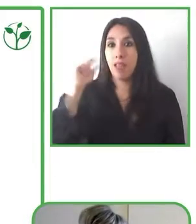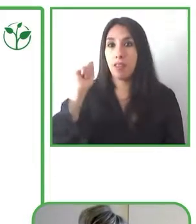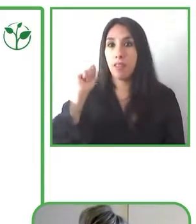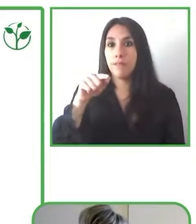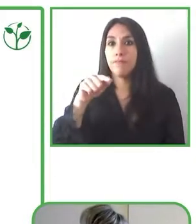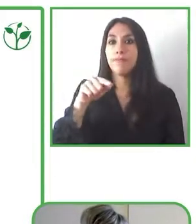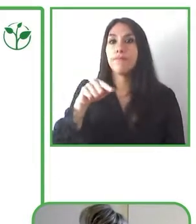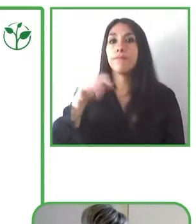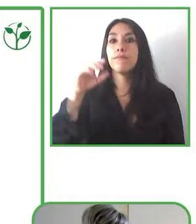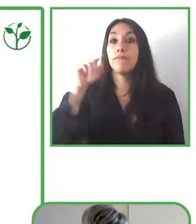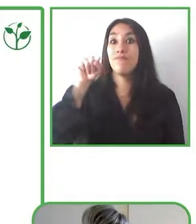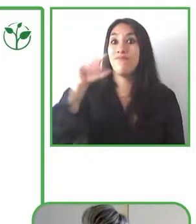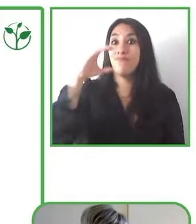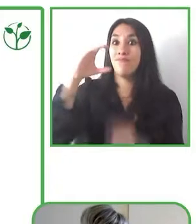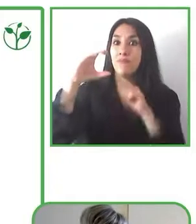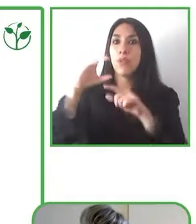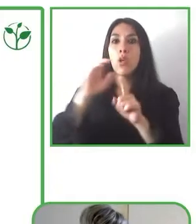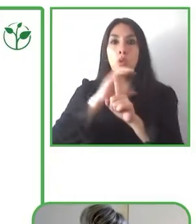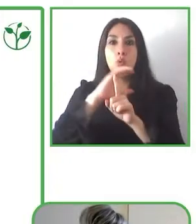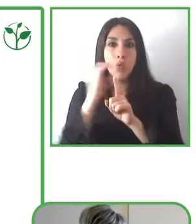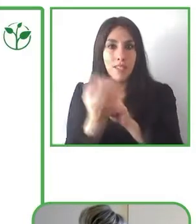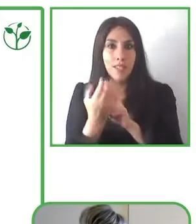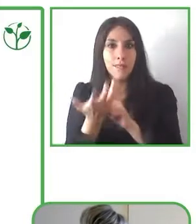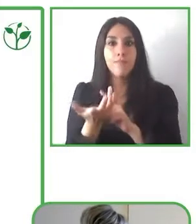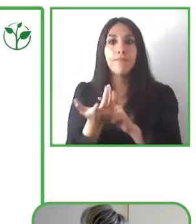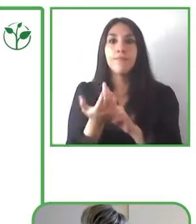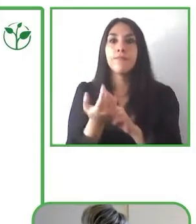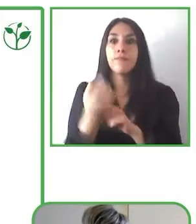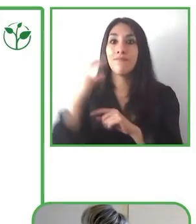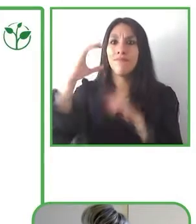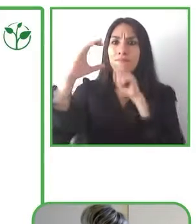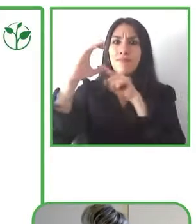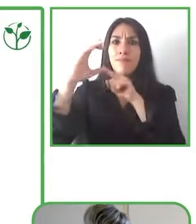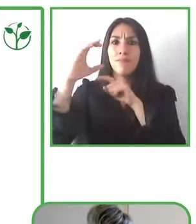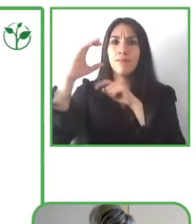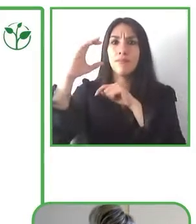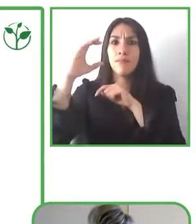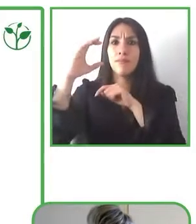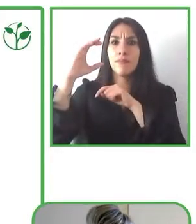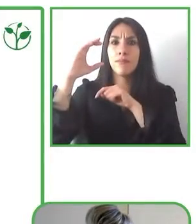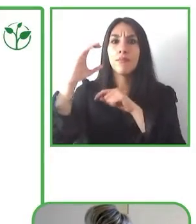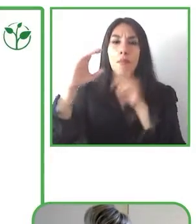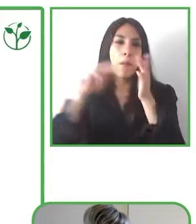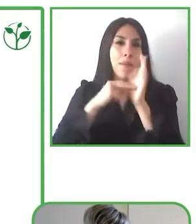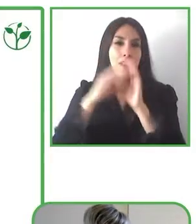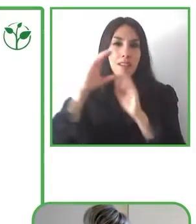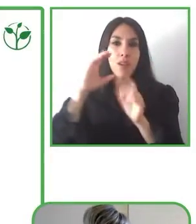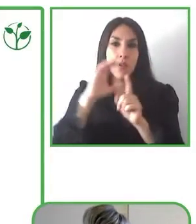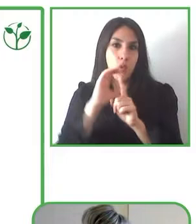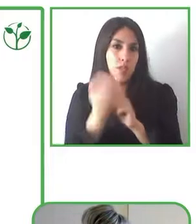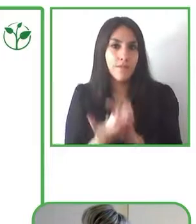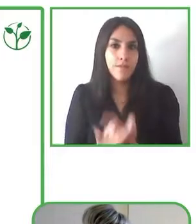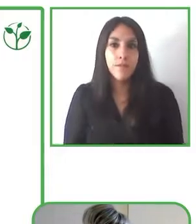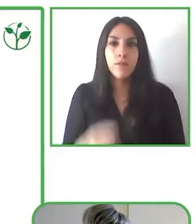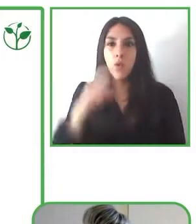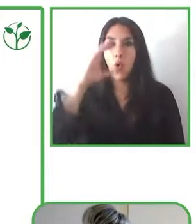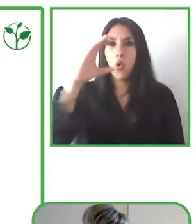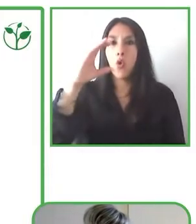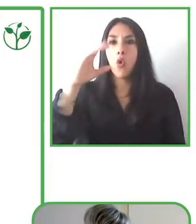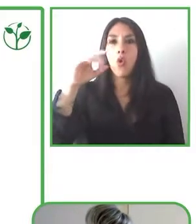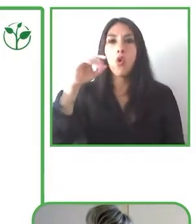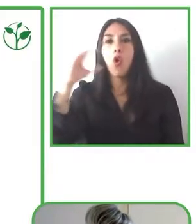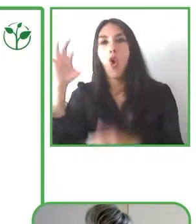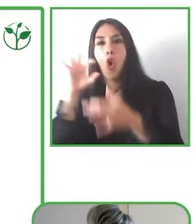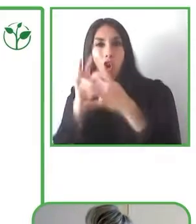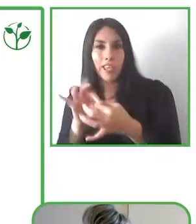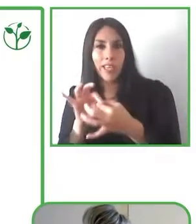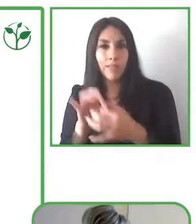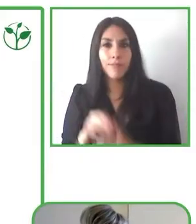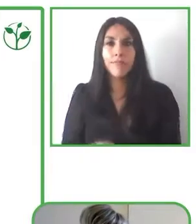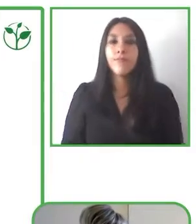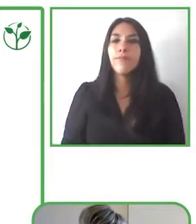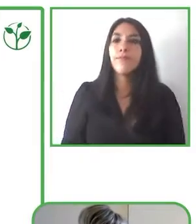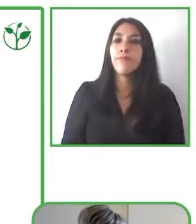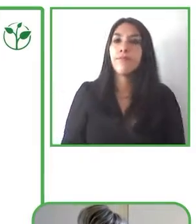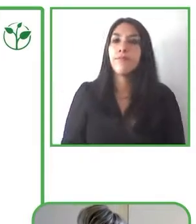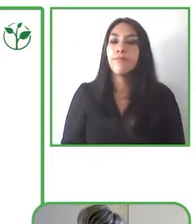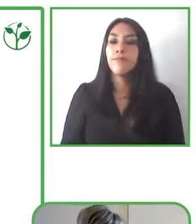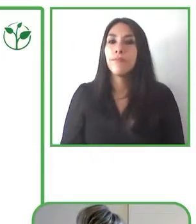a connection for knowledge for it was relaunched in 2021